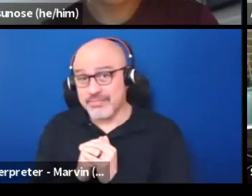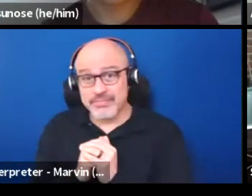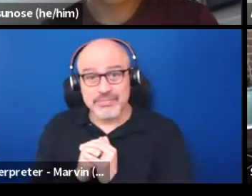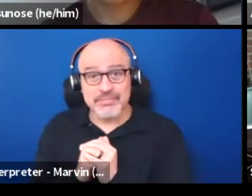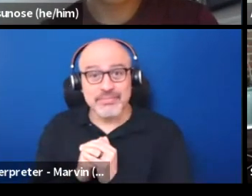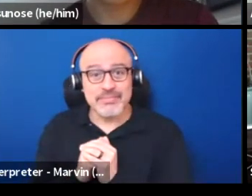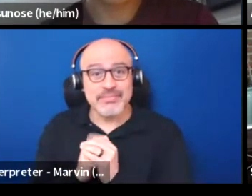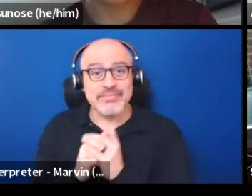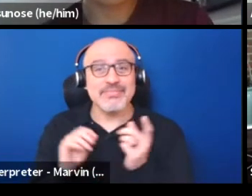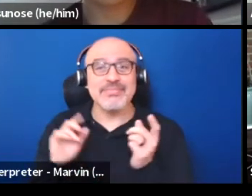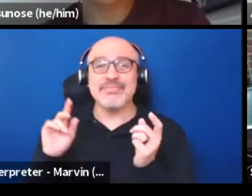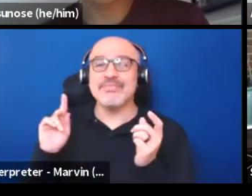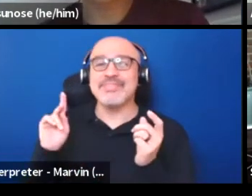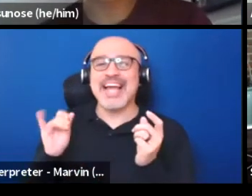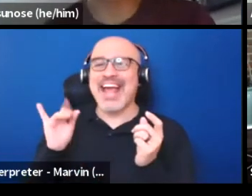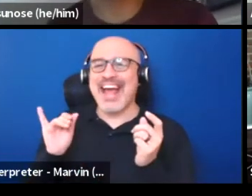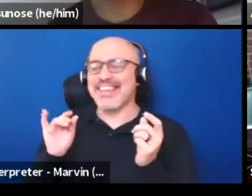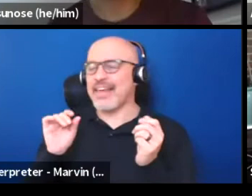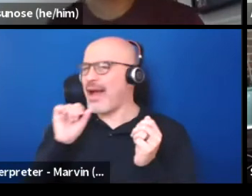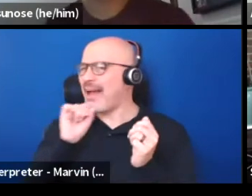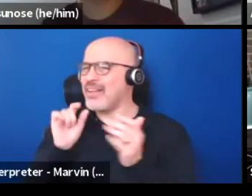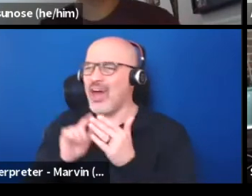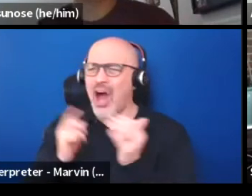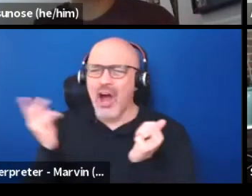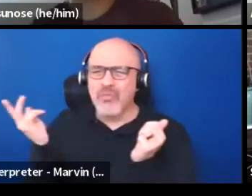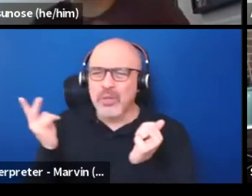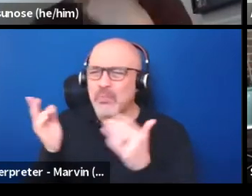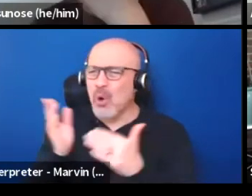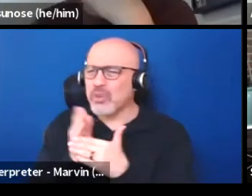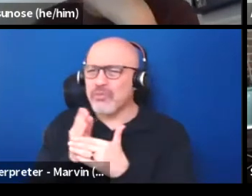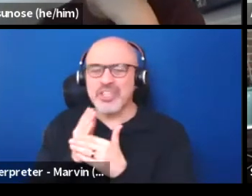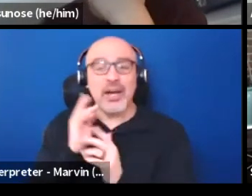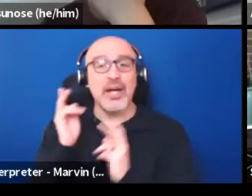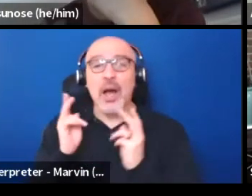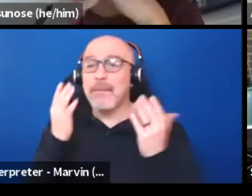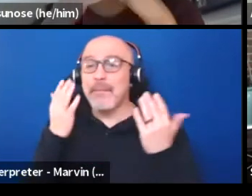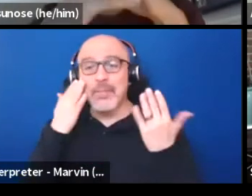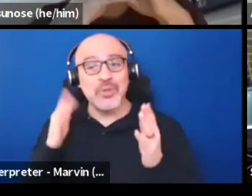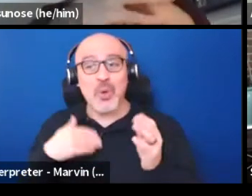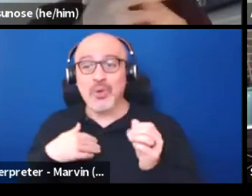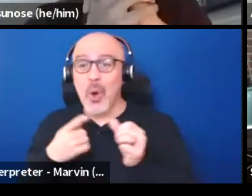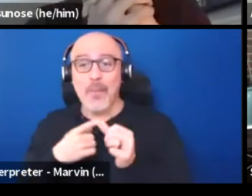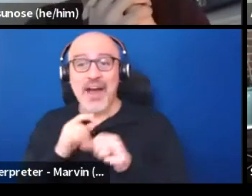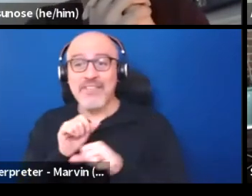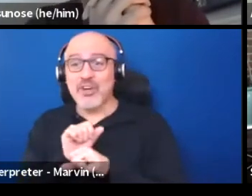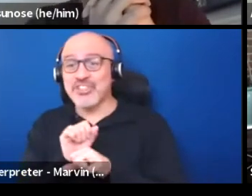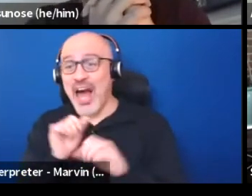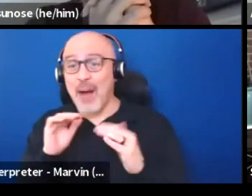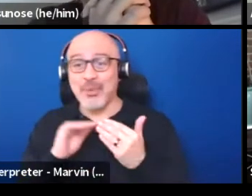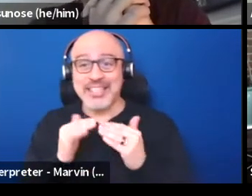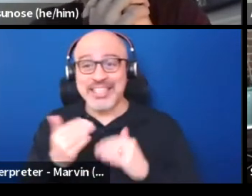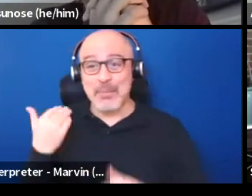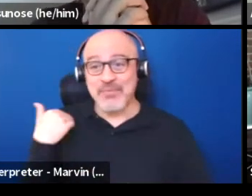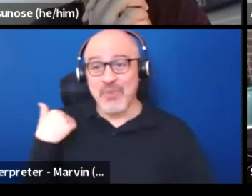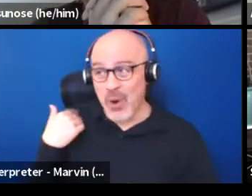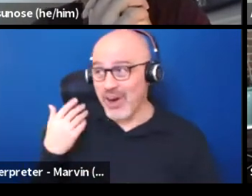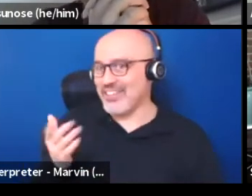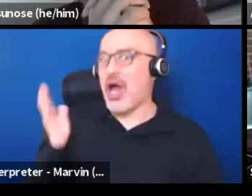I love what both of you have shared there. A lot of people don't know this, but my first job with the city was actually a long time ago